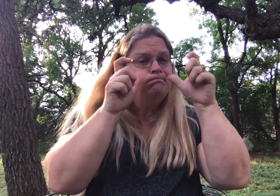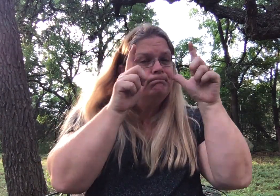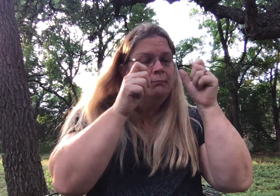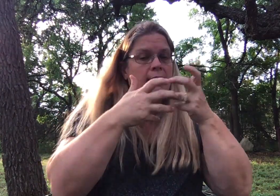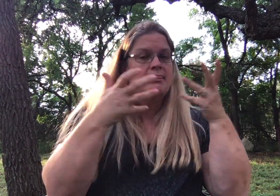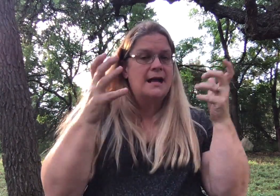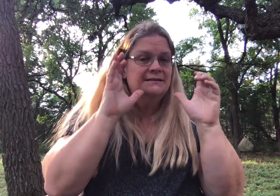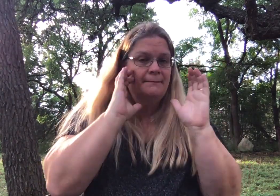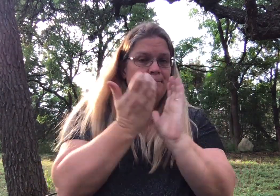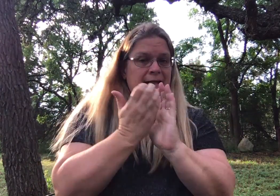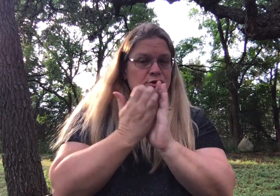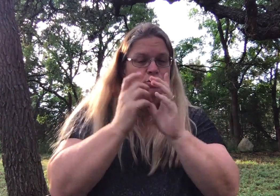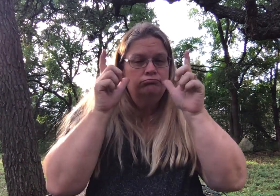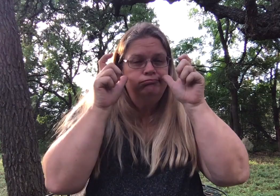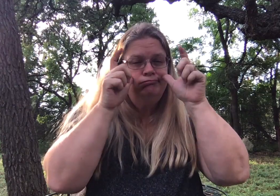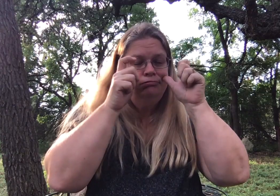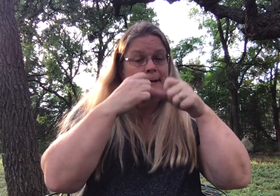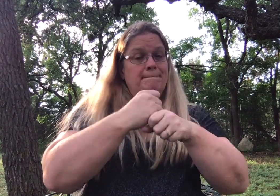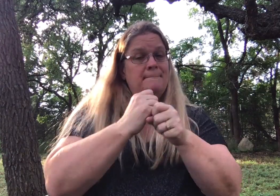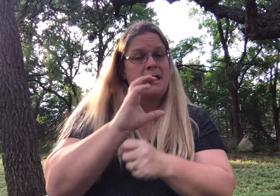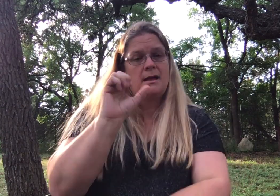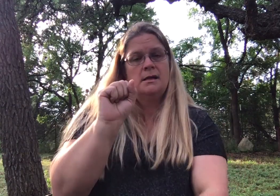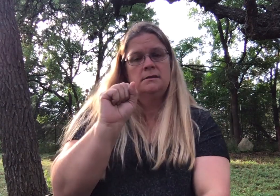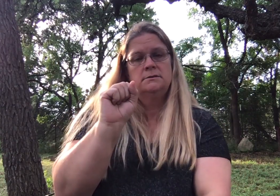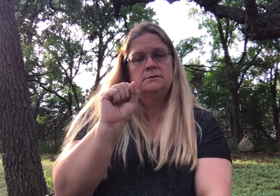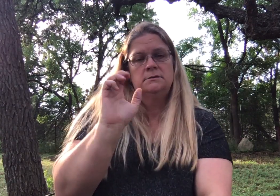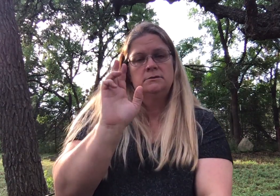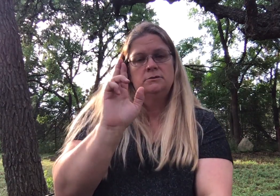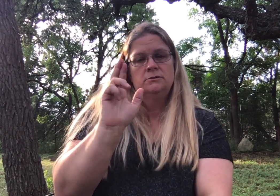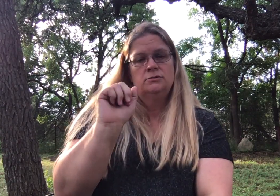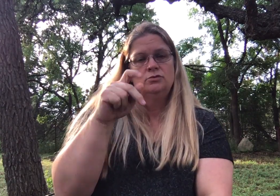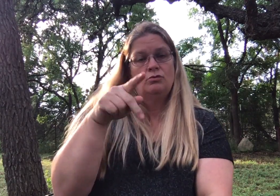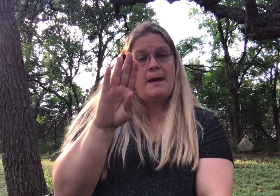Take lots of pictures together and make a scrapbook.